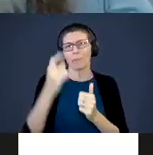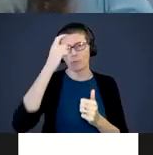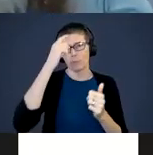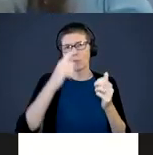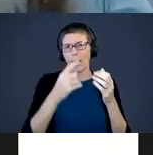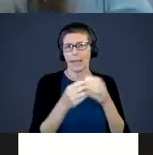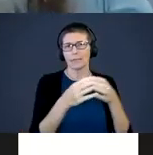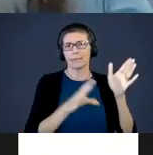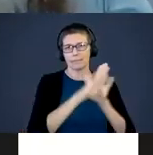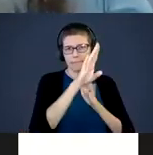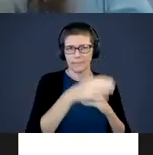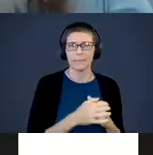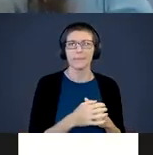Experiences: This is the thing that